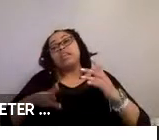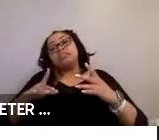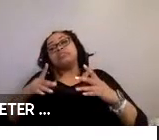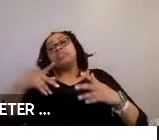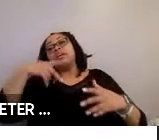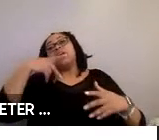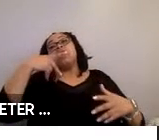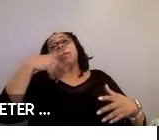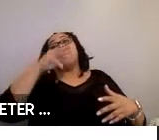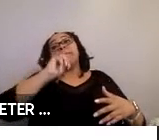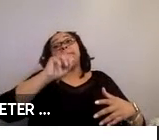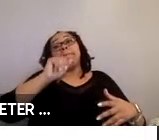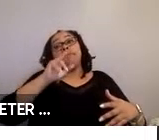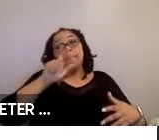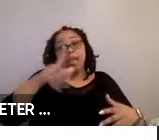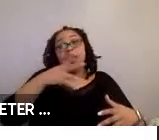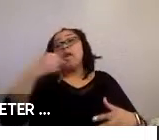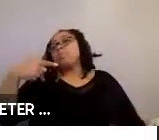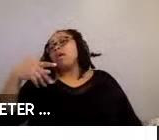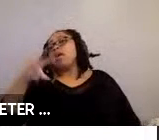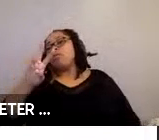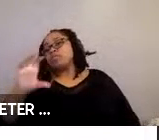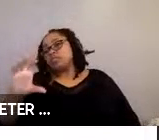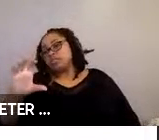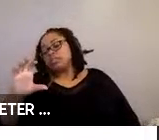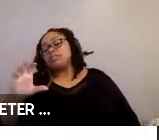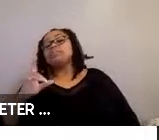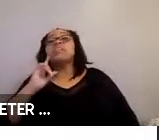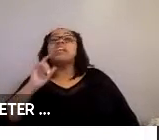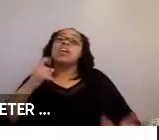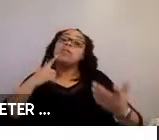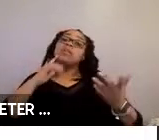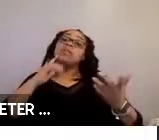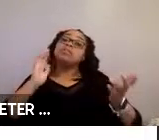reason for these differences in ratings, could be due to compatibility issues between the